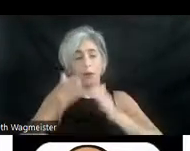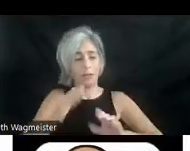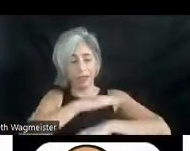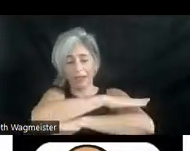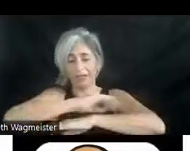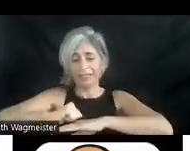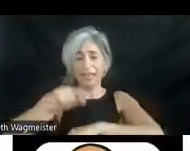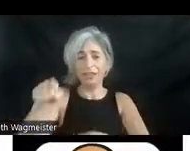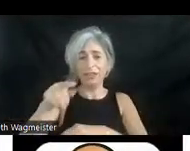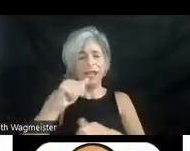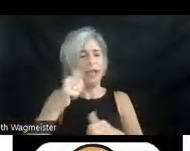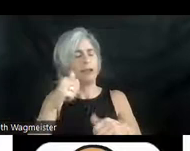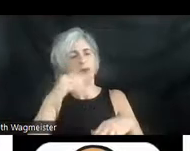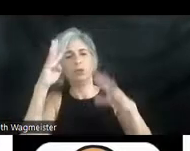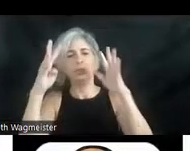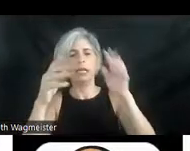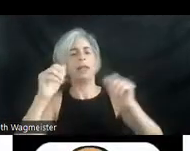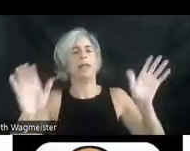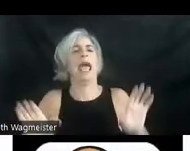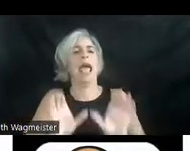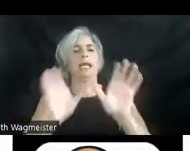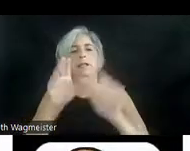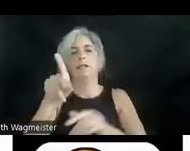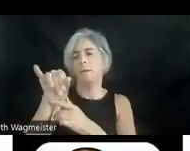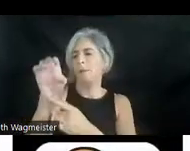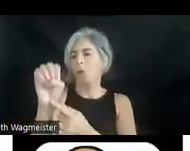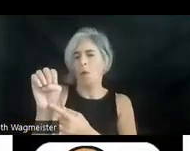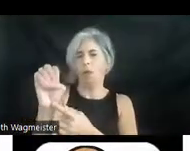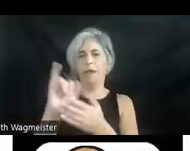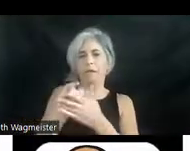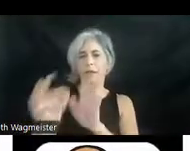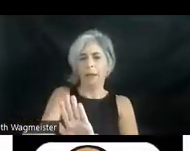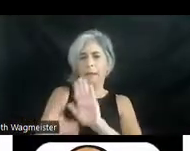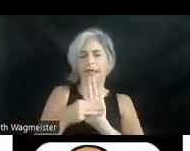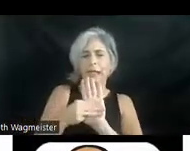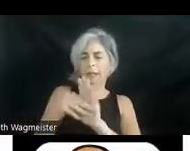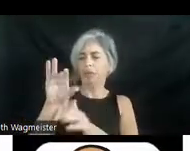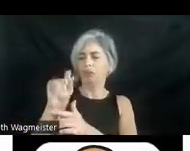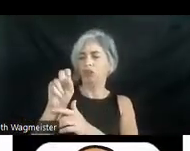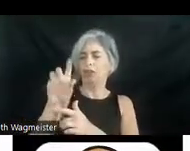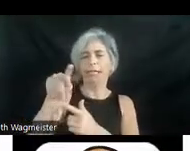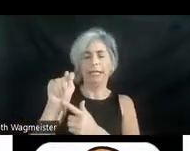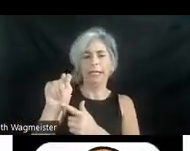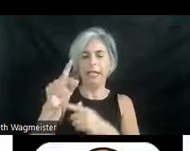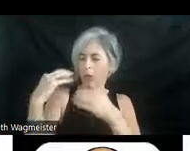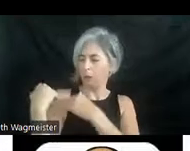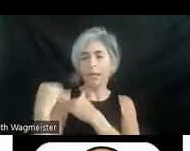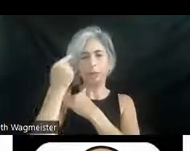they form the "active pole" of this magnetic circuit and are responsible for the integrity